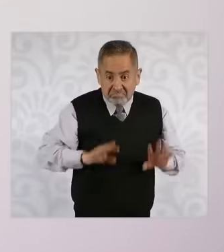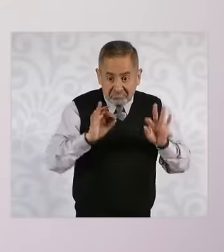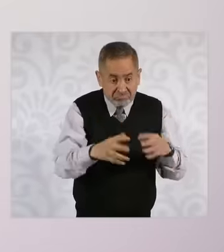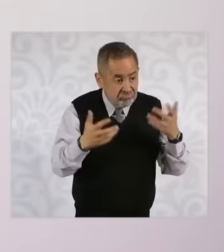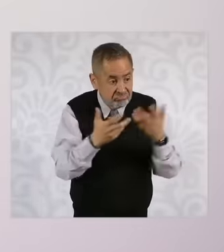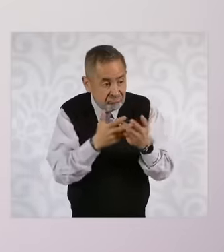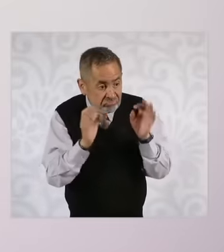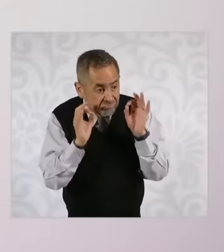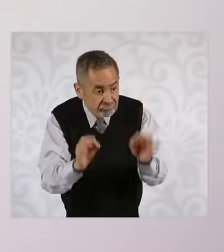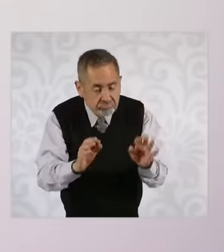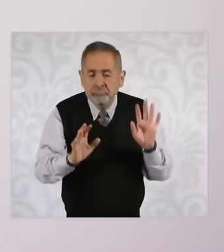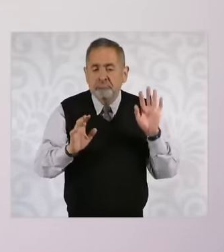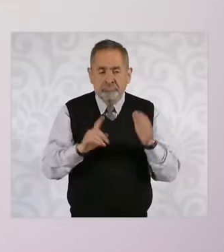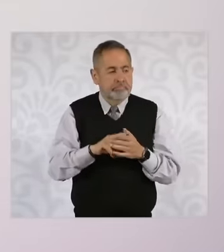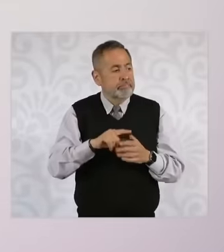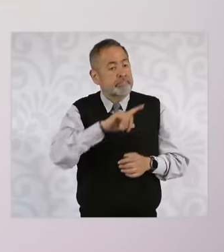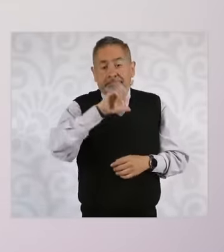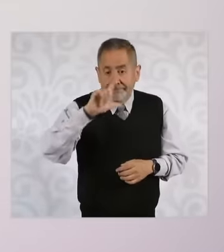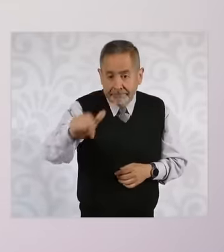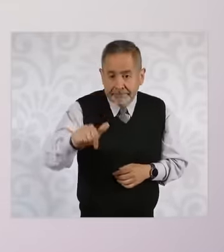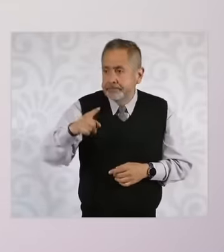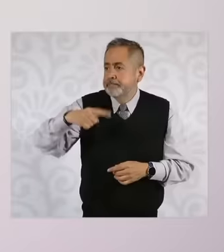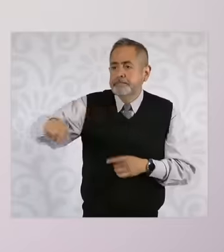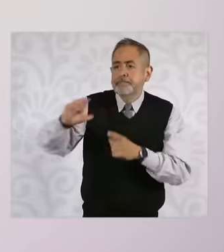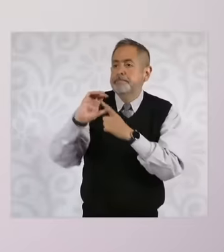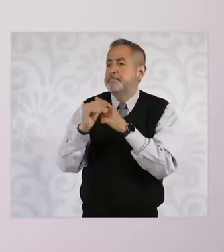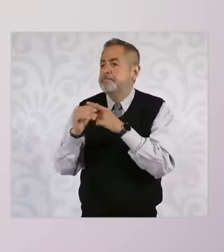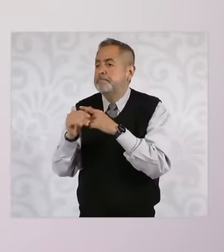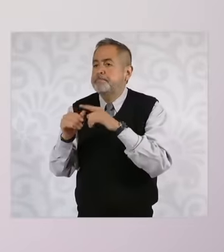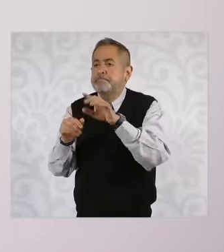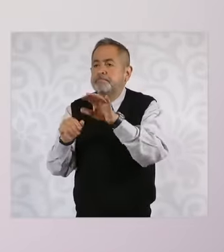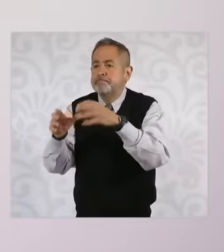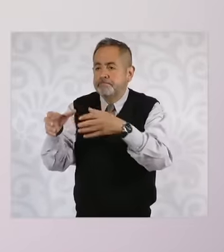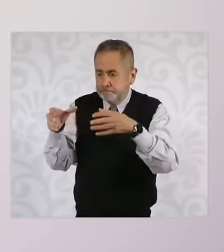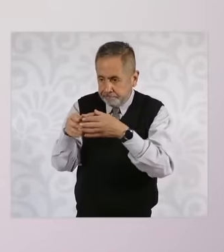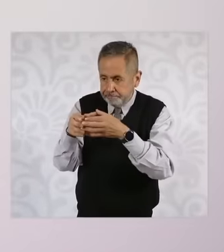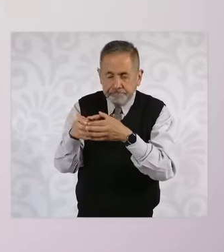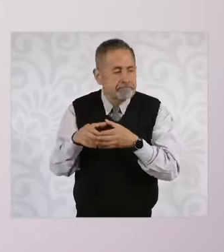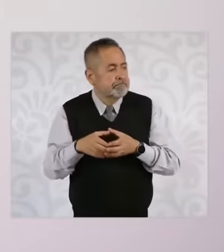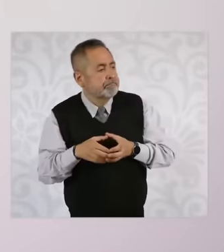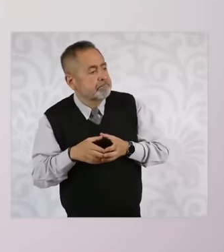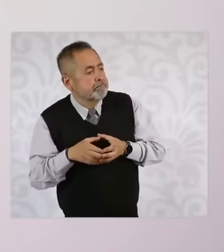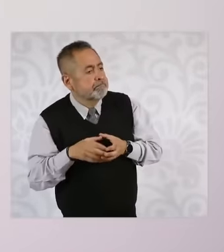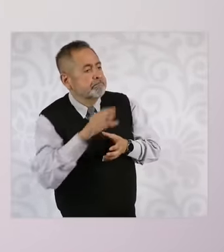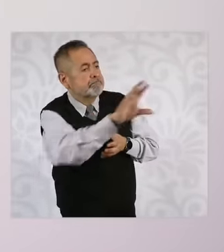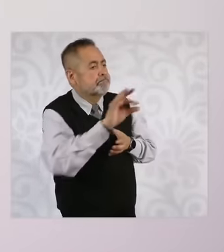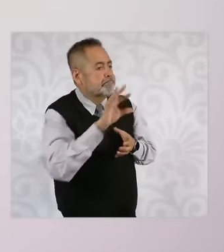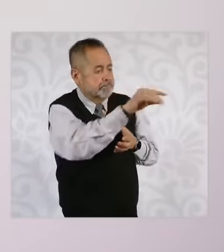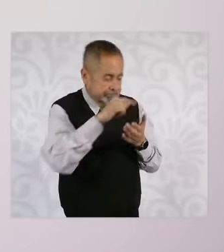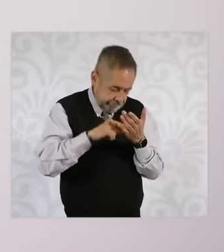there will be a committee that will make sure that everything they are presenting is valid there will